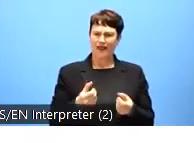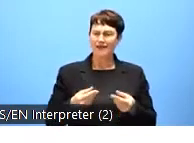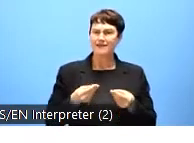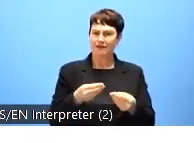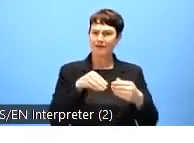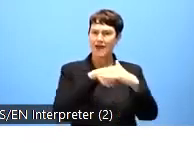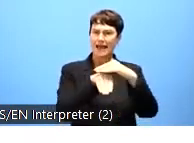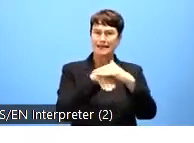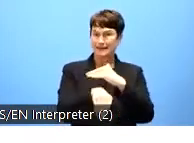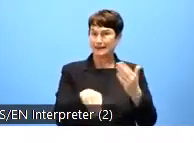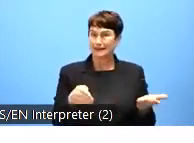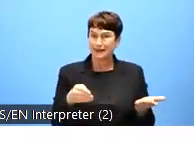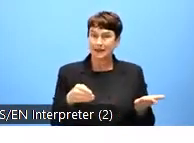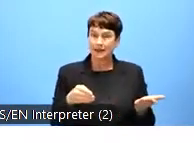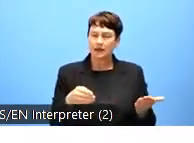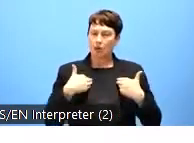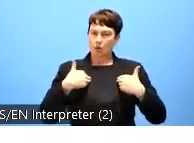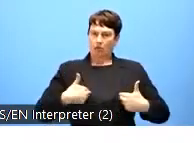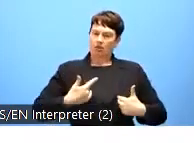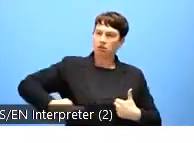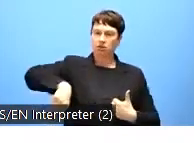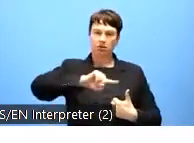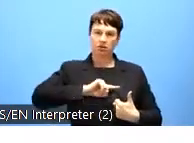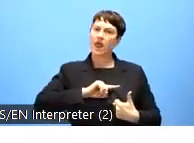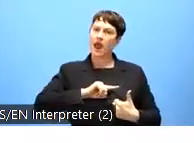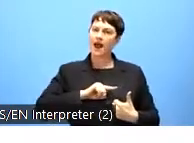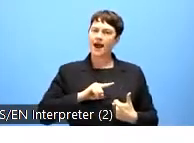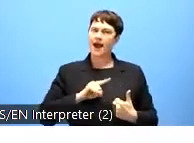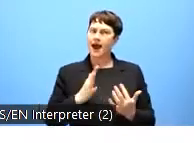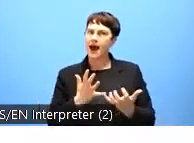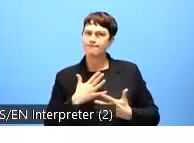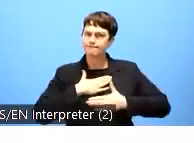nowadays plays such an essential part of our daily lives.